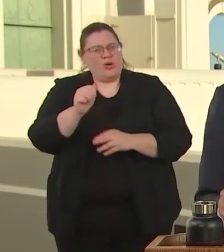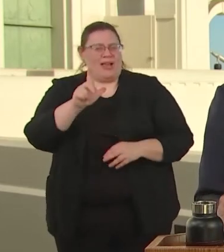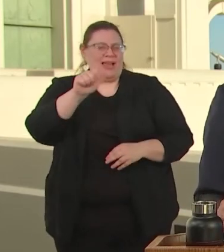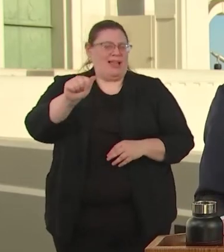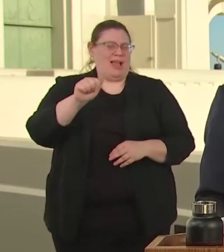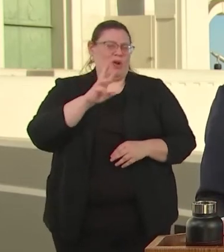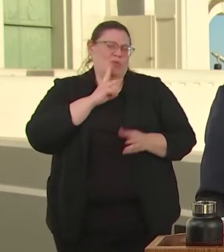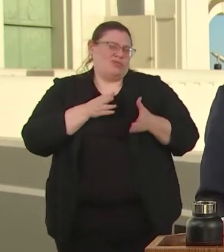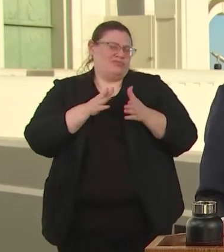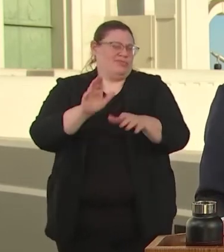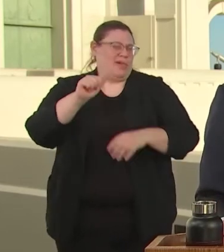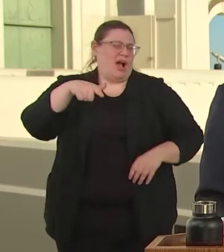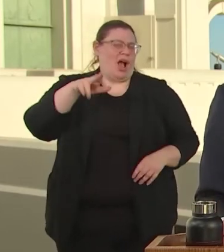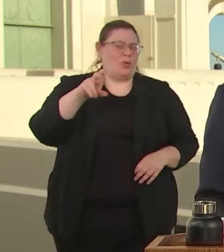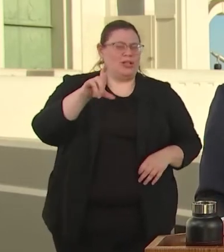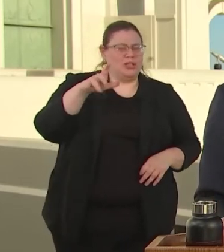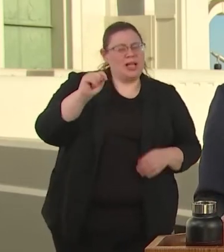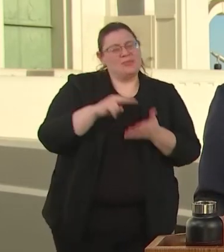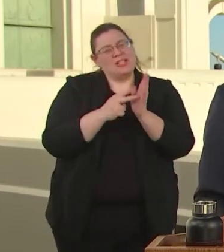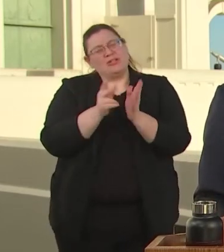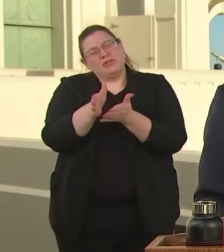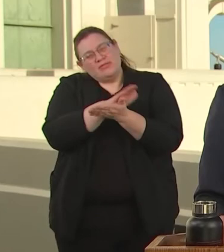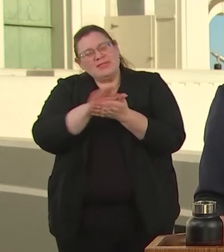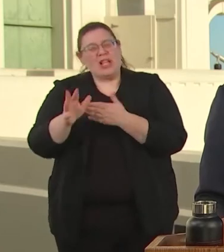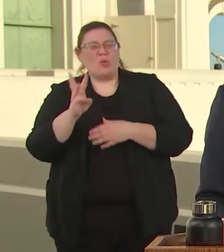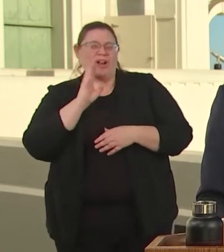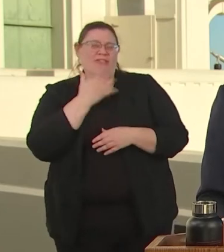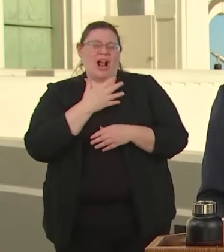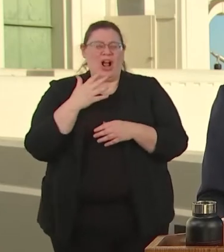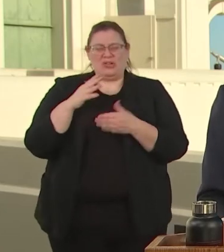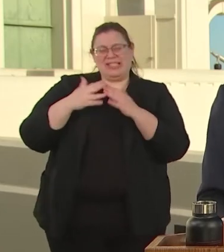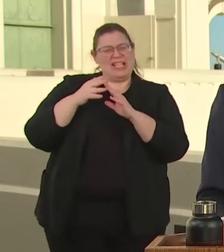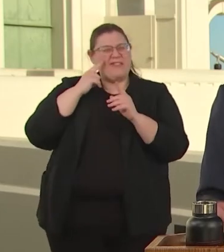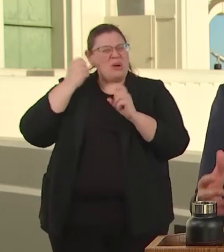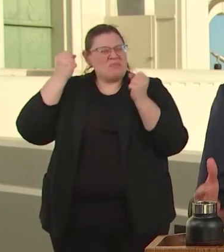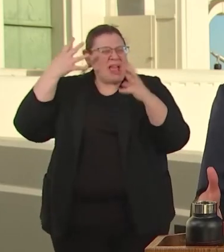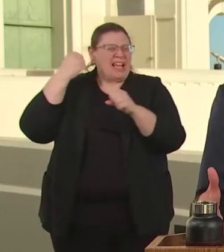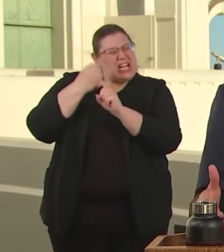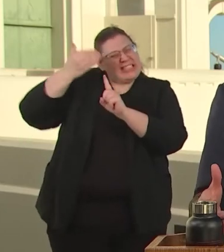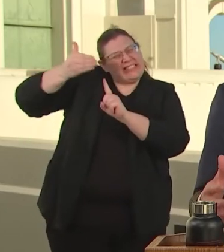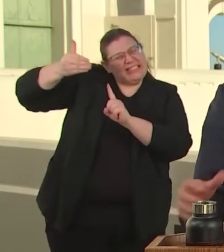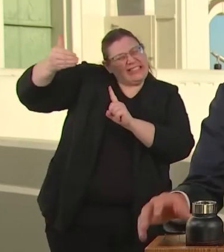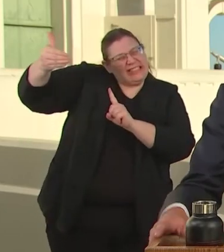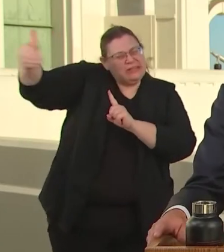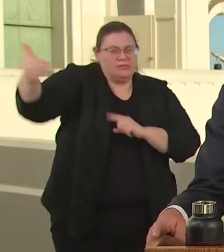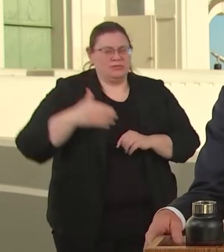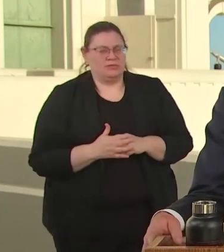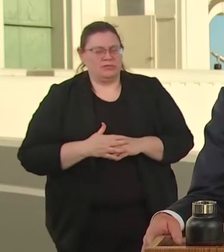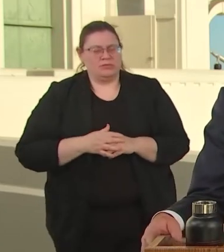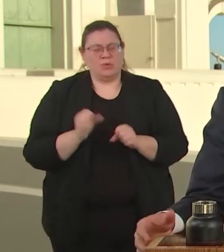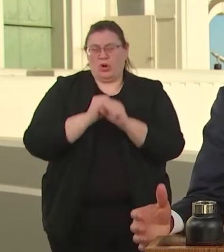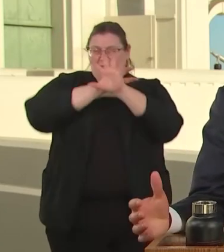OUR CITY FOR DECADES TO COME. TOGETHER THESE INFRASTRUCTURE INVESTMENTS ARE CREATING MORE